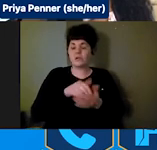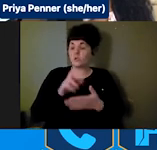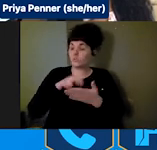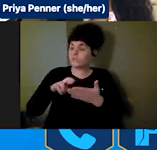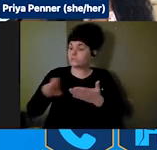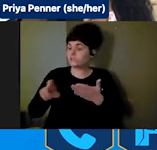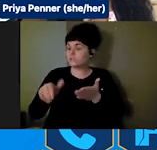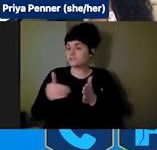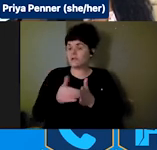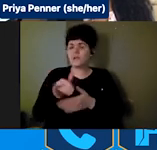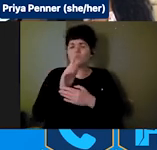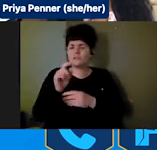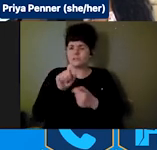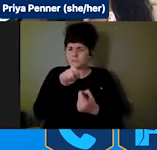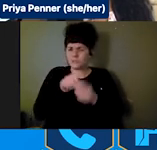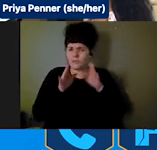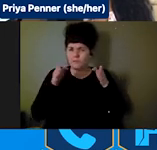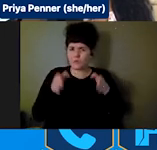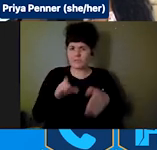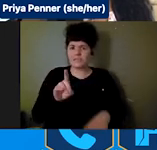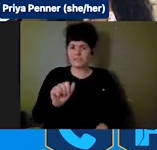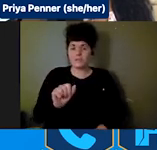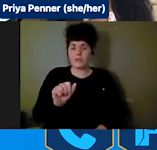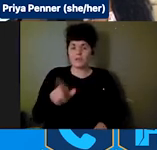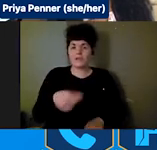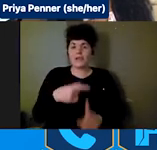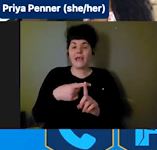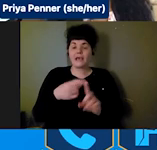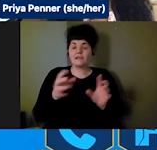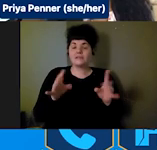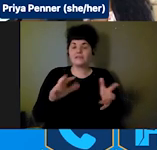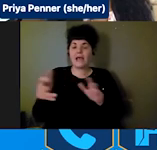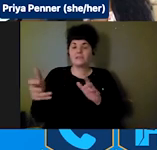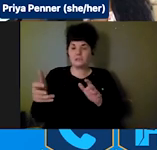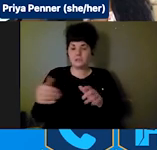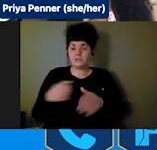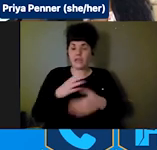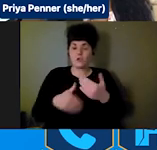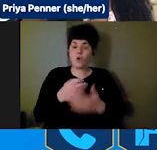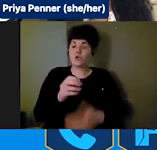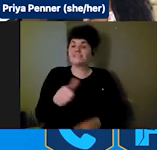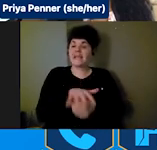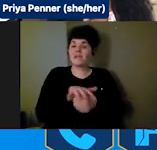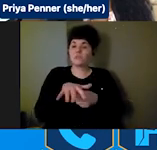Research Centers focused on disabilities and disasters throughout all ten regions; as well as a National Advisory